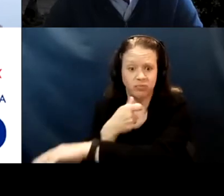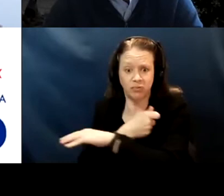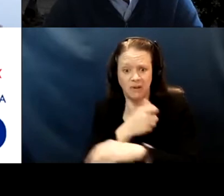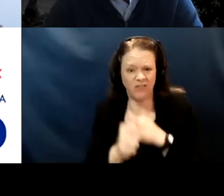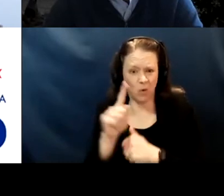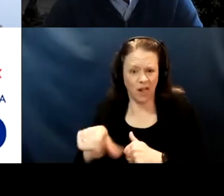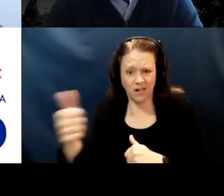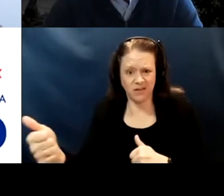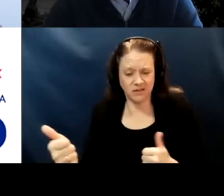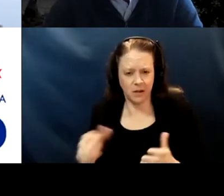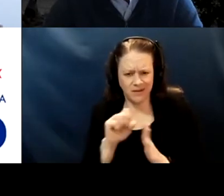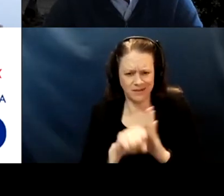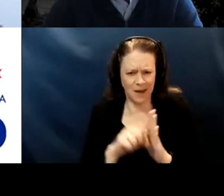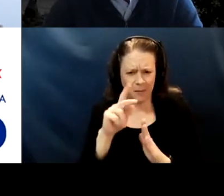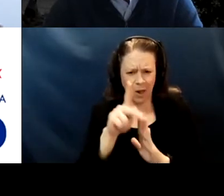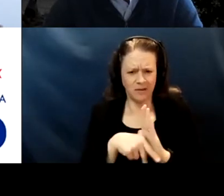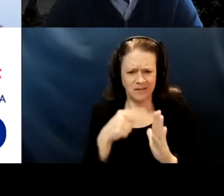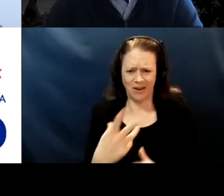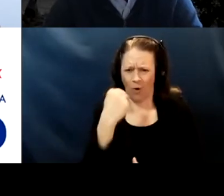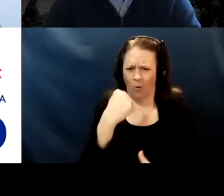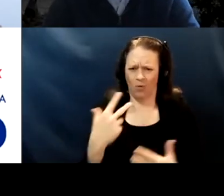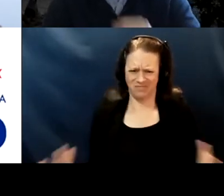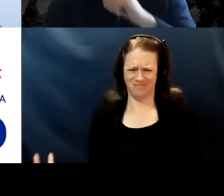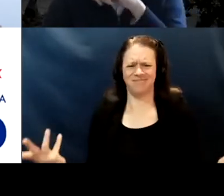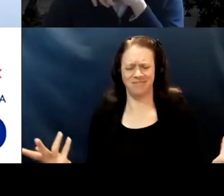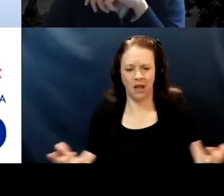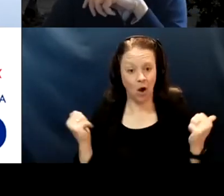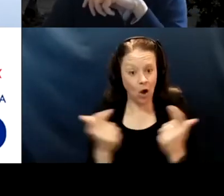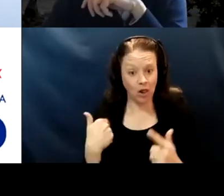And I think that's a pretty, I mean, at the end of the day, all of us had a vested public health interest